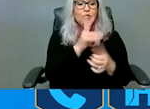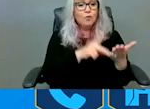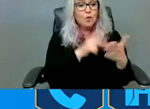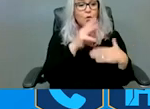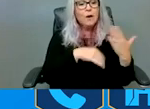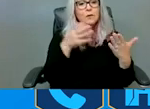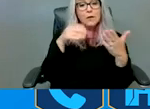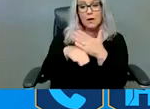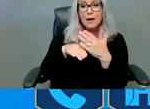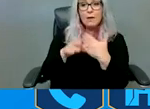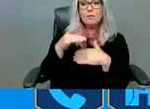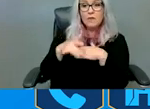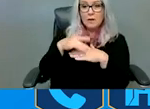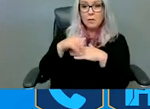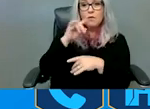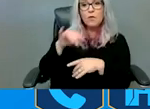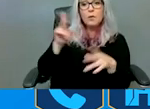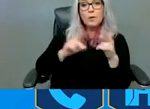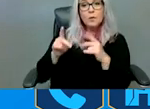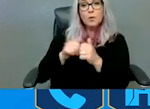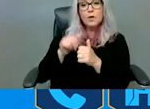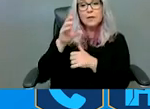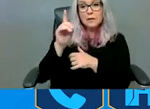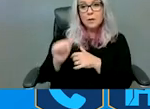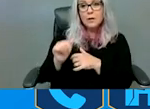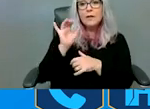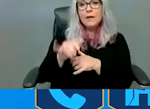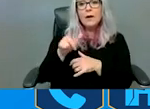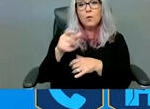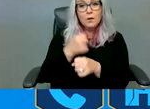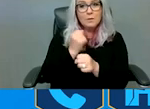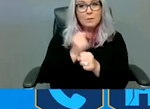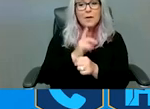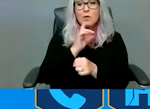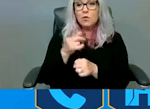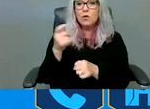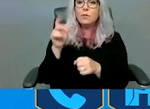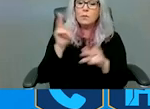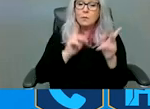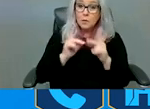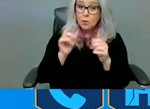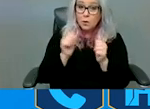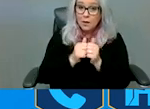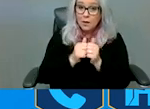then that would ensure, help ensure that people with disabilities are not forced into institutions.